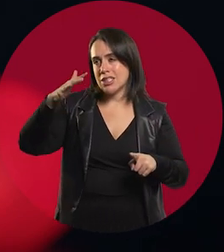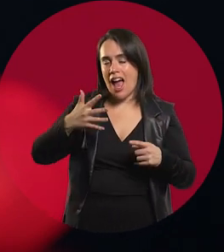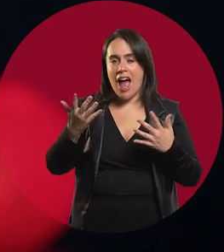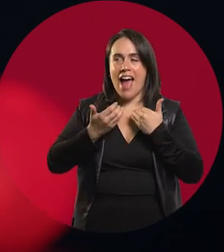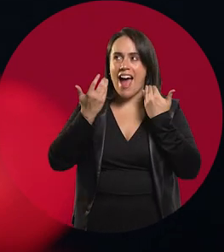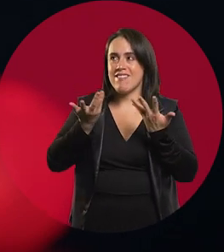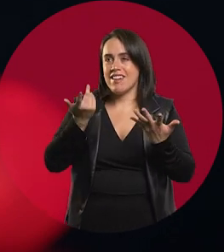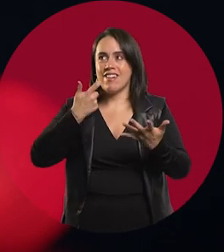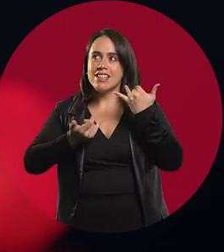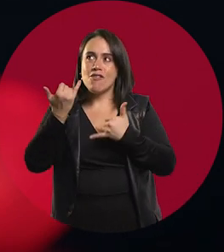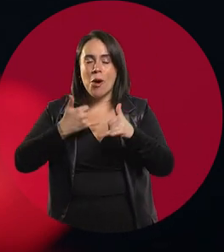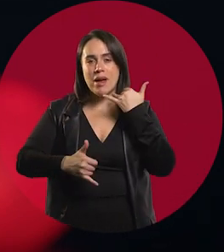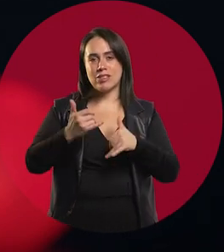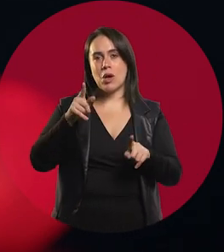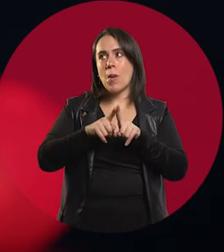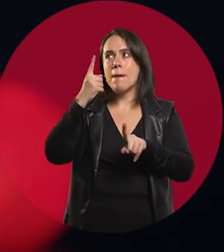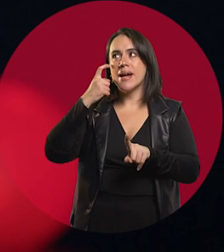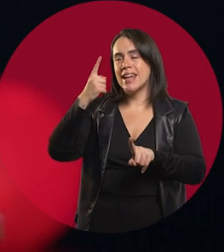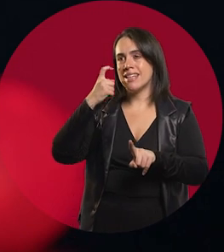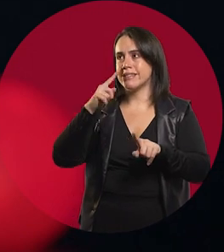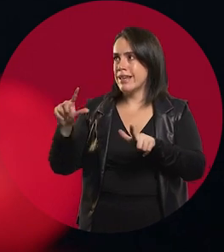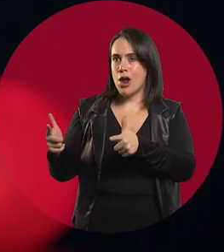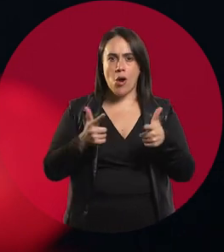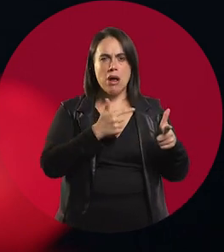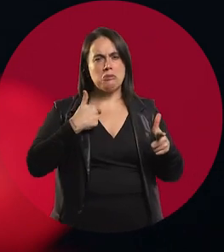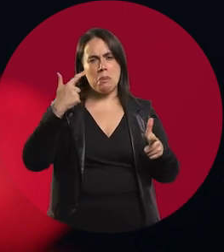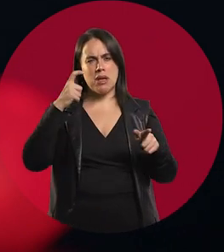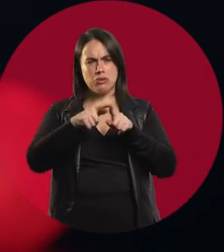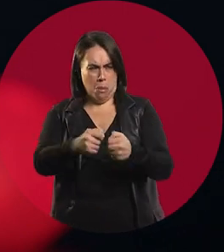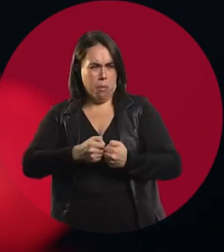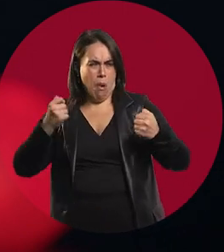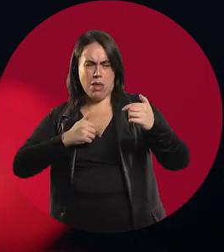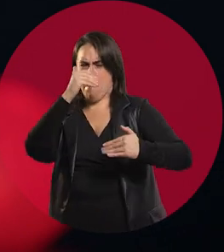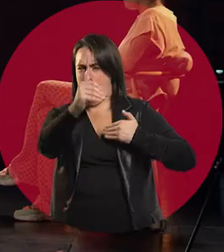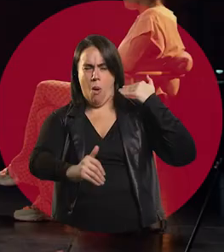when you lack experience and you feel as if you can take on the whole world.